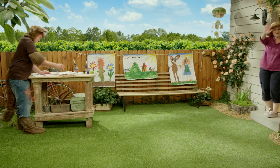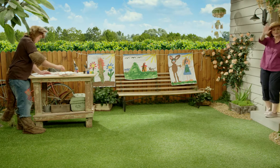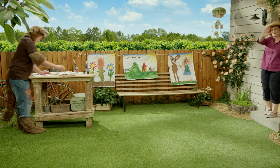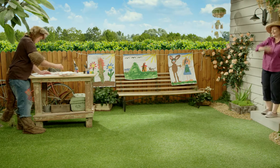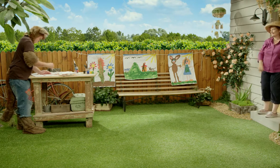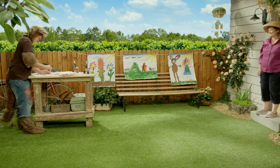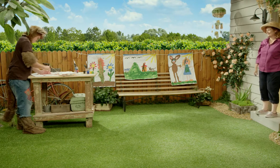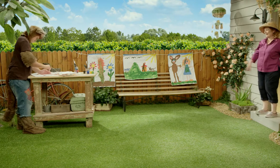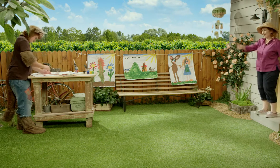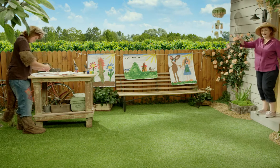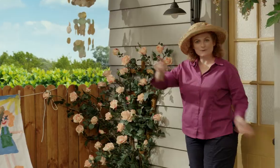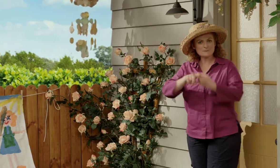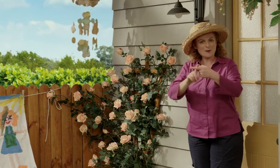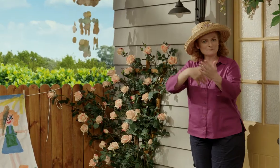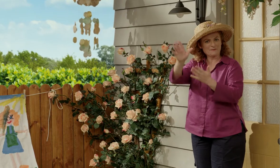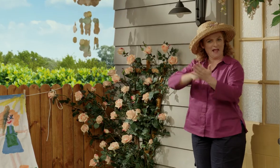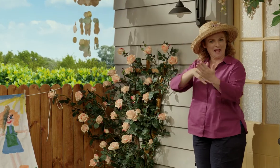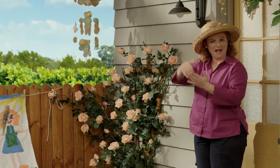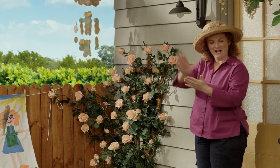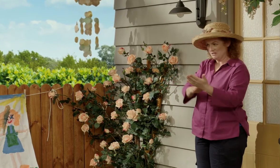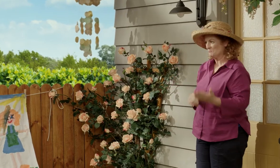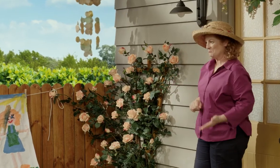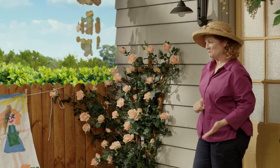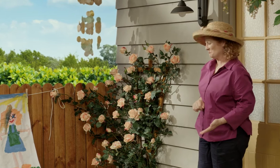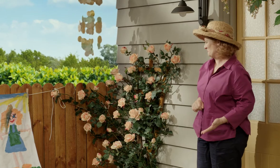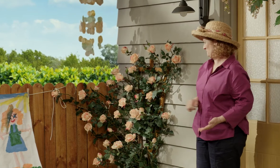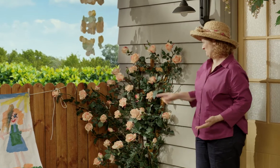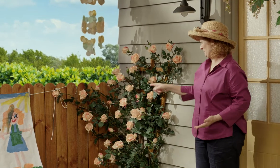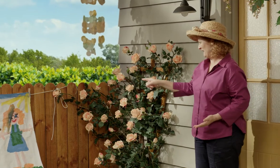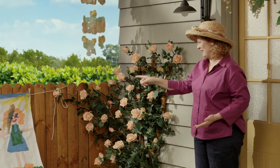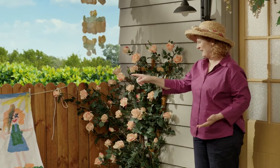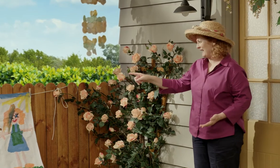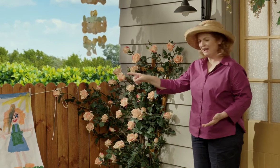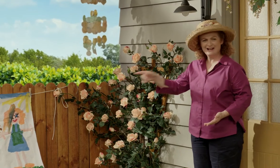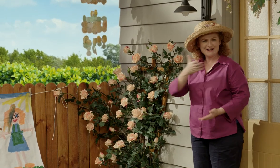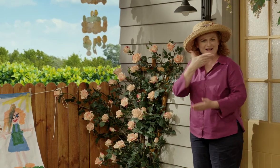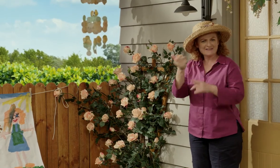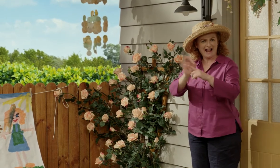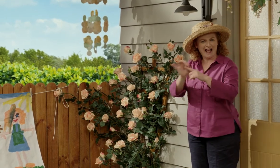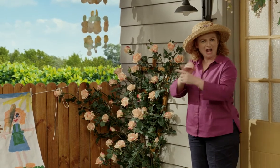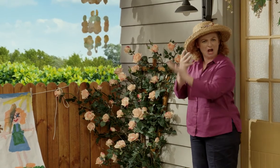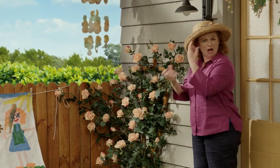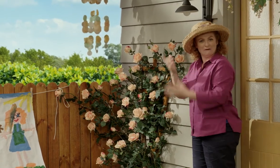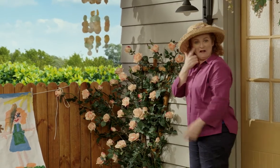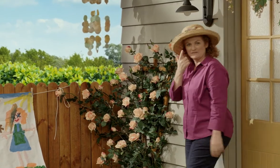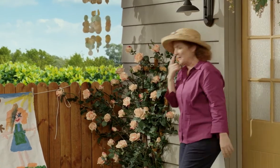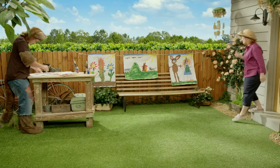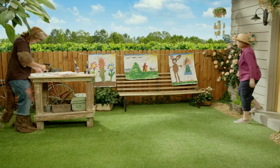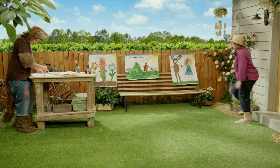Hello everyone. Oh look, Possum is painting. Look at all the bright colours.